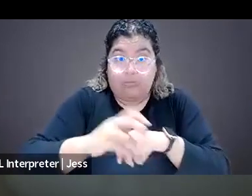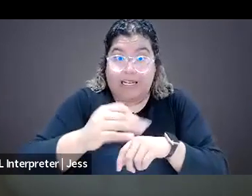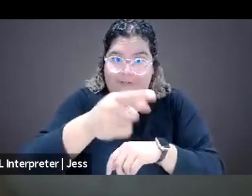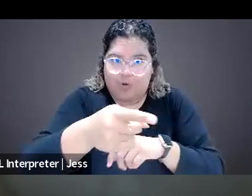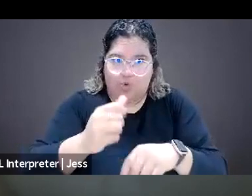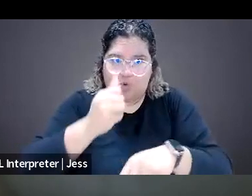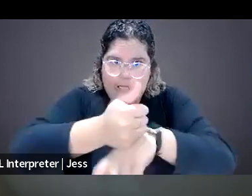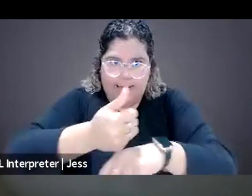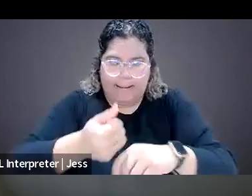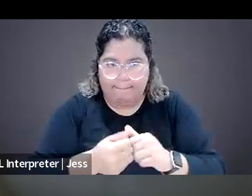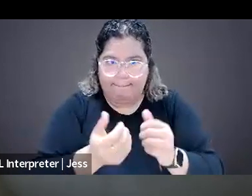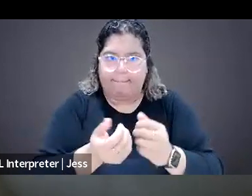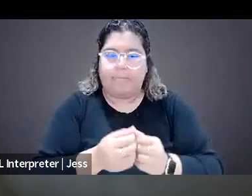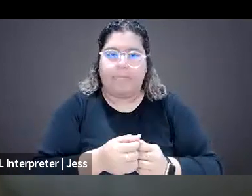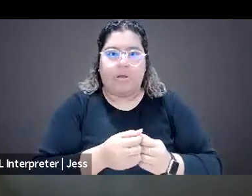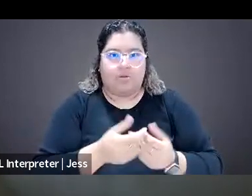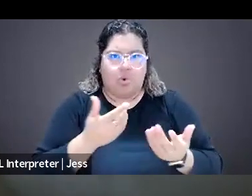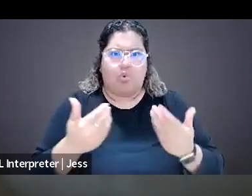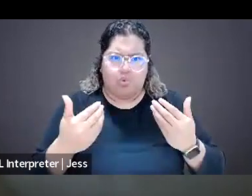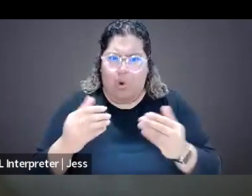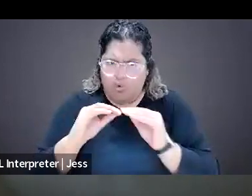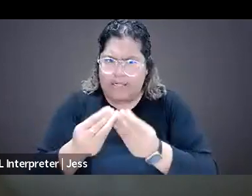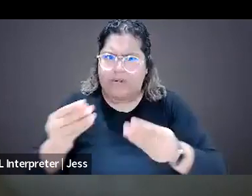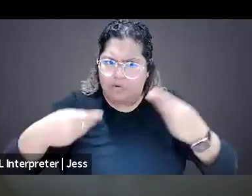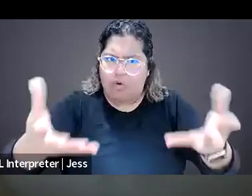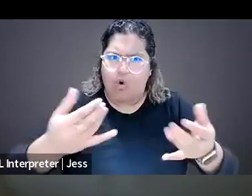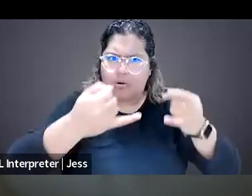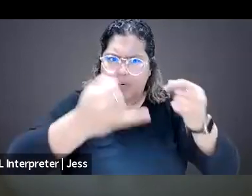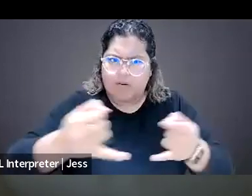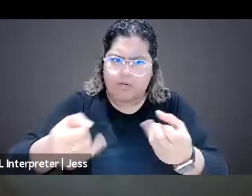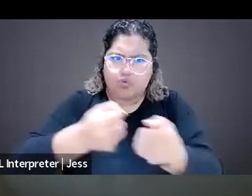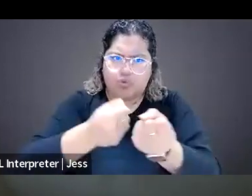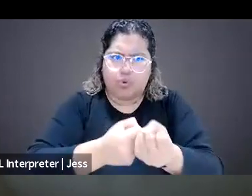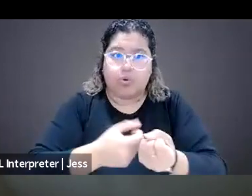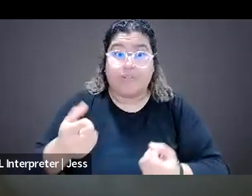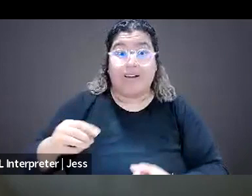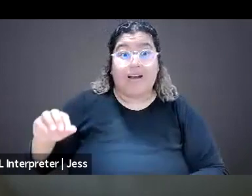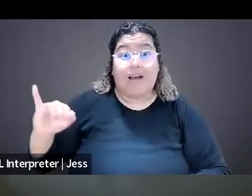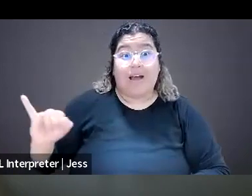kind of individualized support. And the IWMF has also published a mental health guide